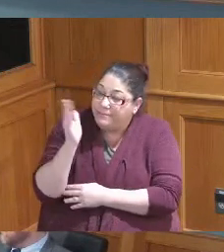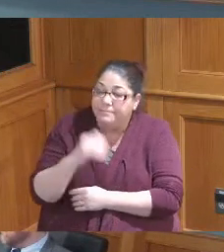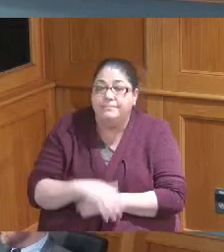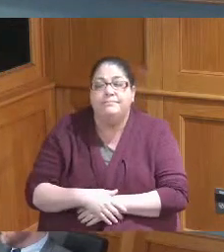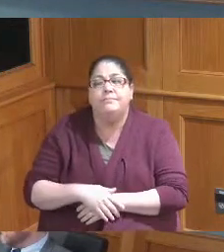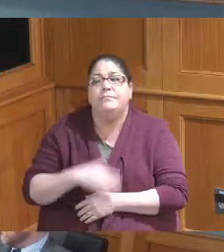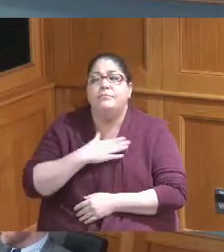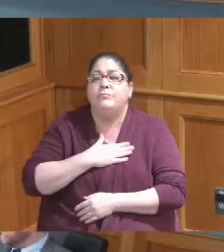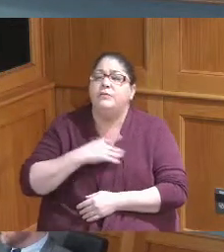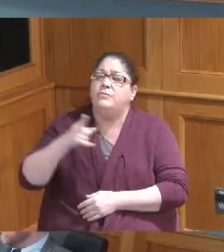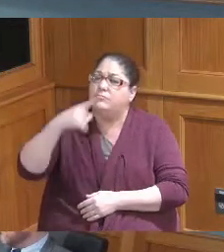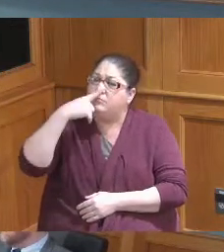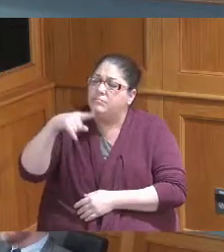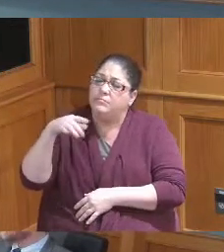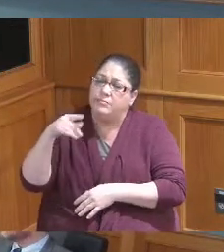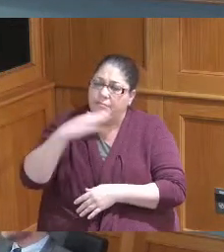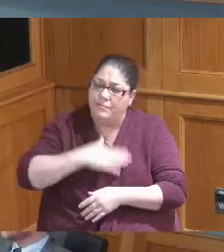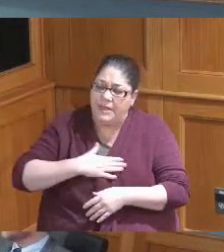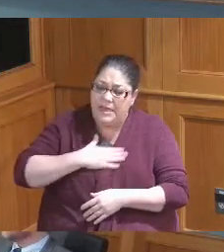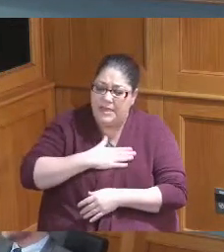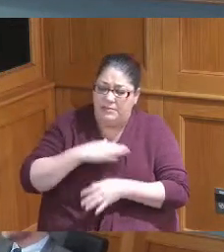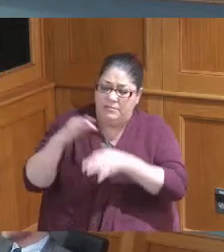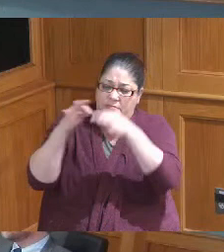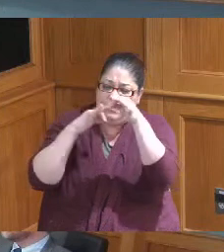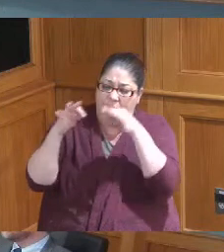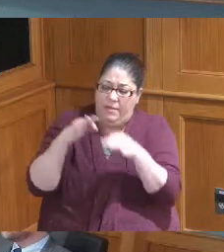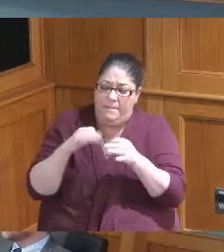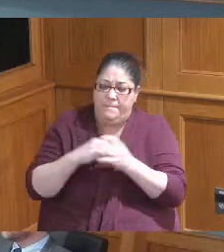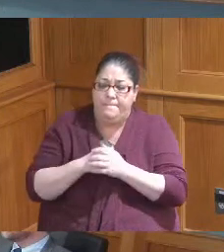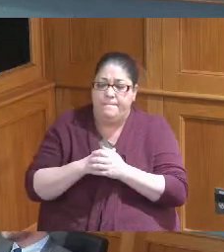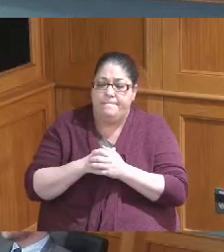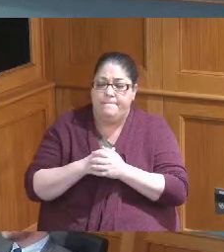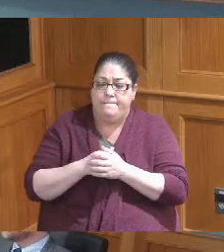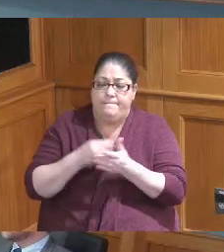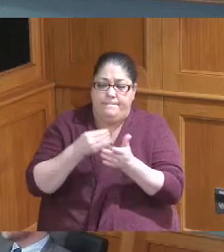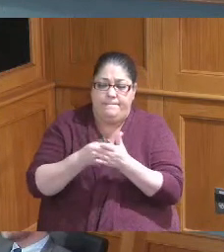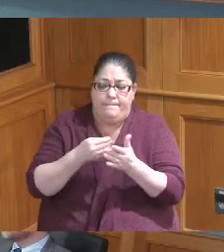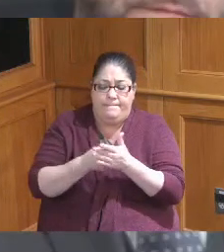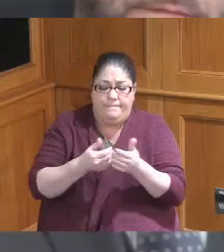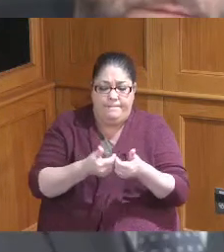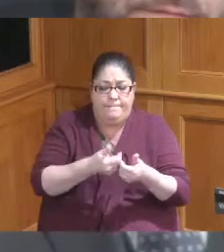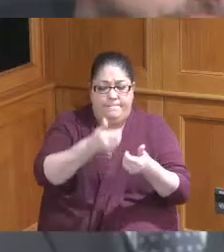us understand how these dollars that are being utilized for affordable housing might interface